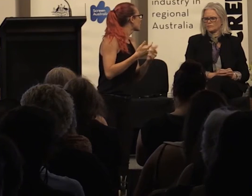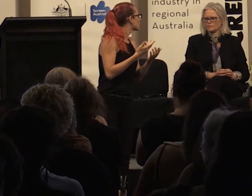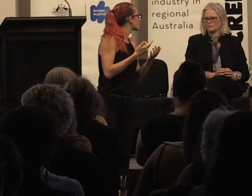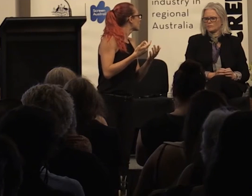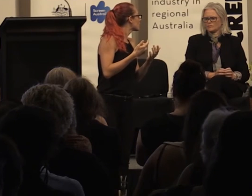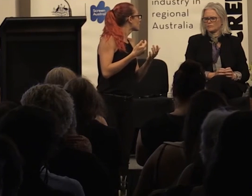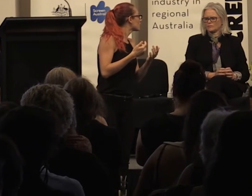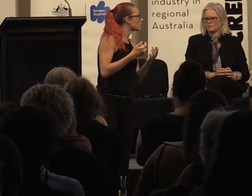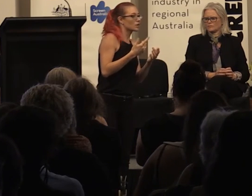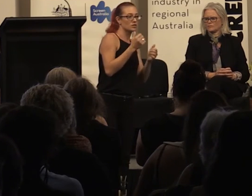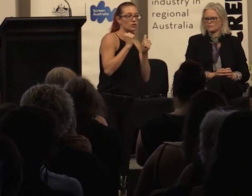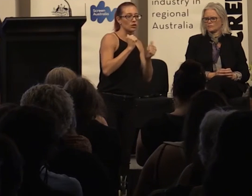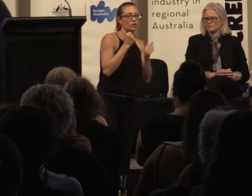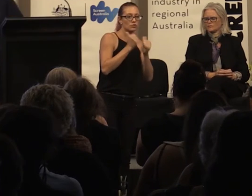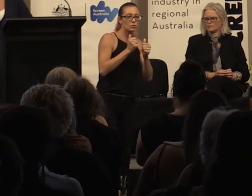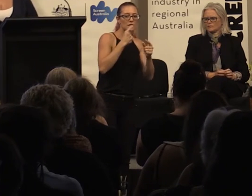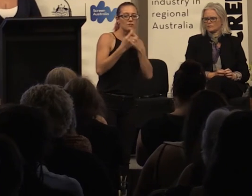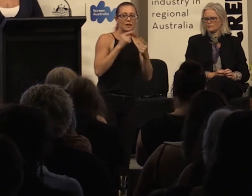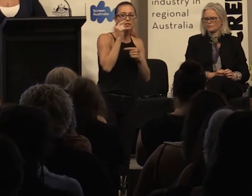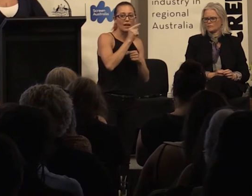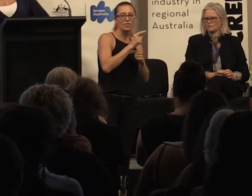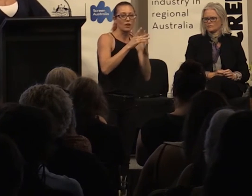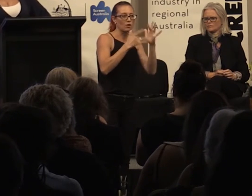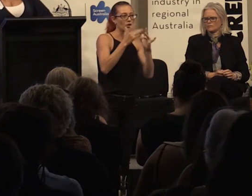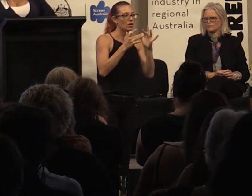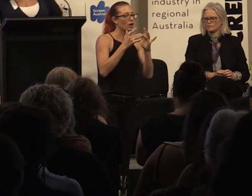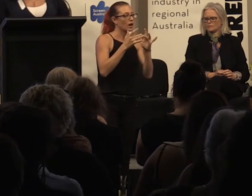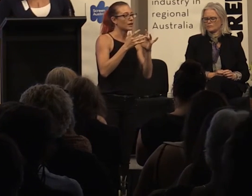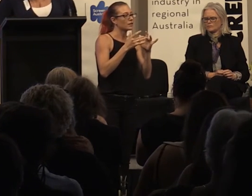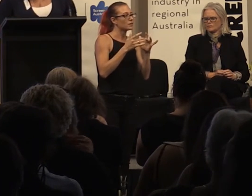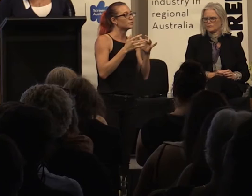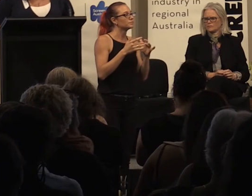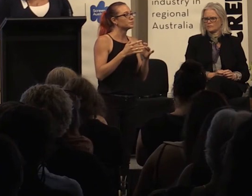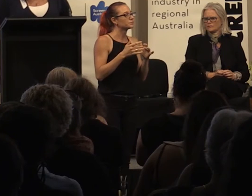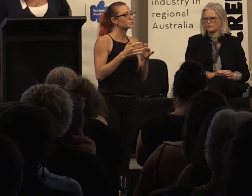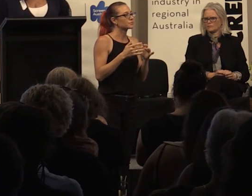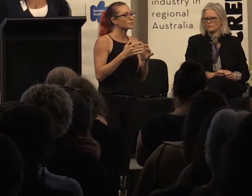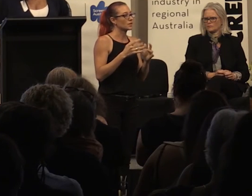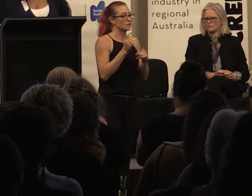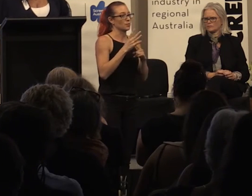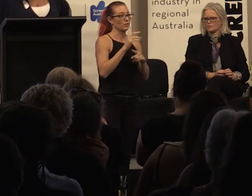There's a lot of great information out there online and i think really it's important for all of us to actually have